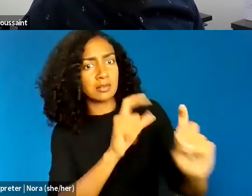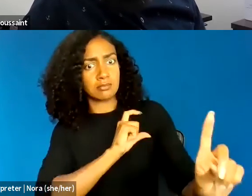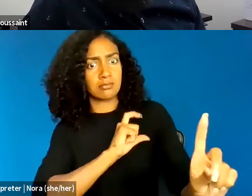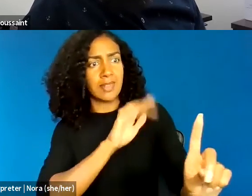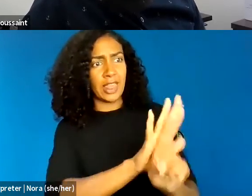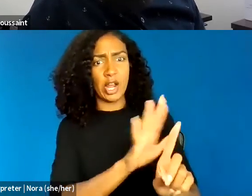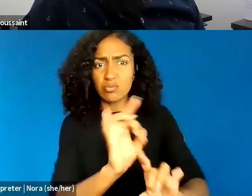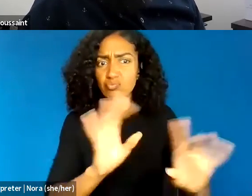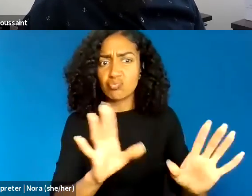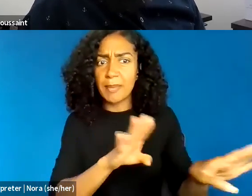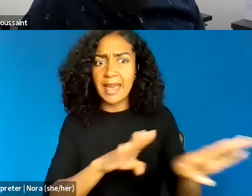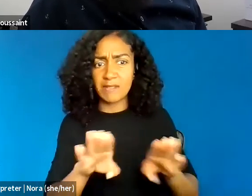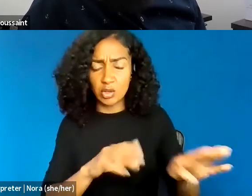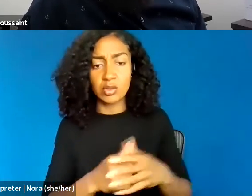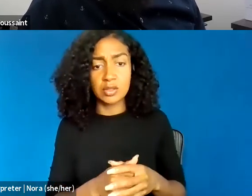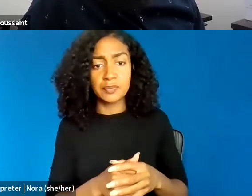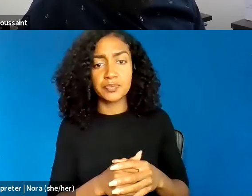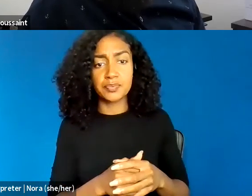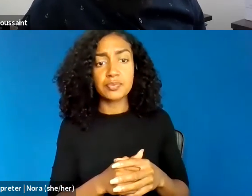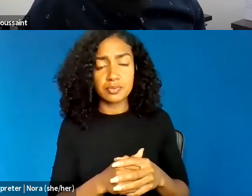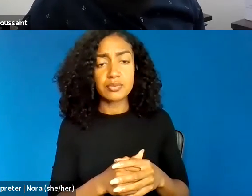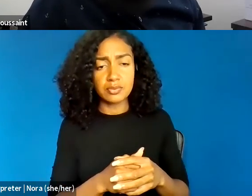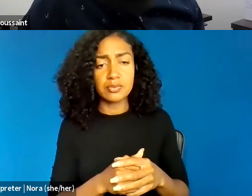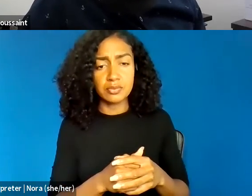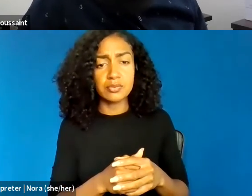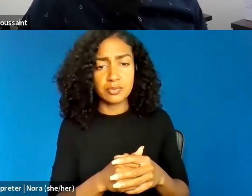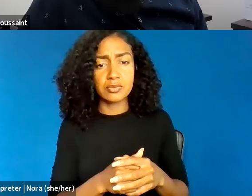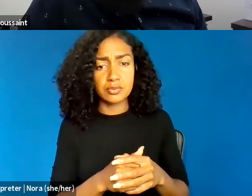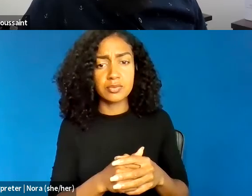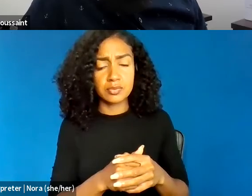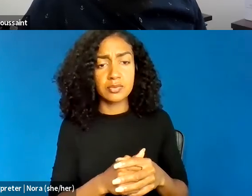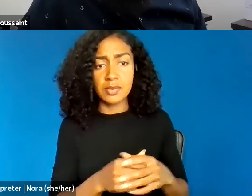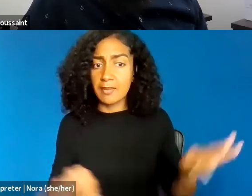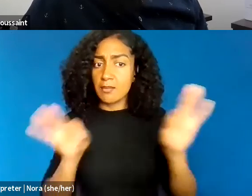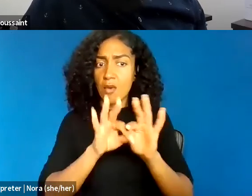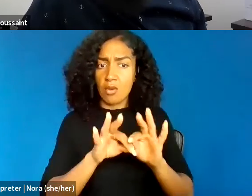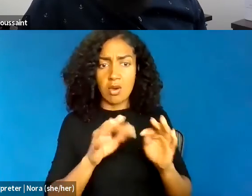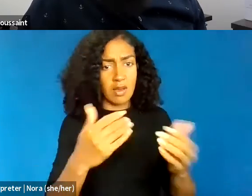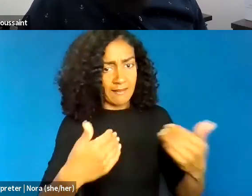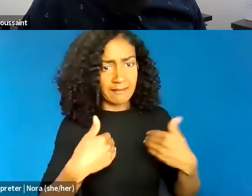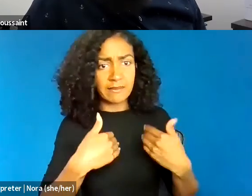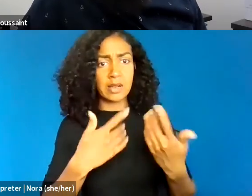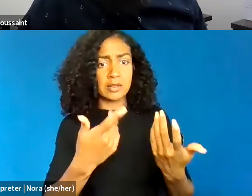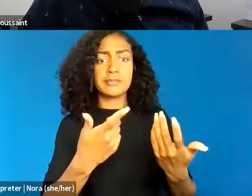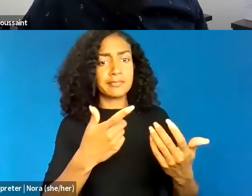violations of constitutional rights by police officers must confront, as we all have learned, the blue wall of silence,